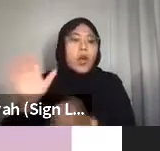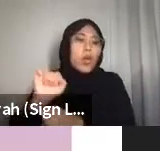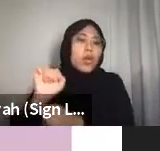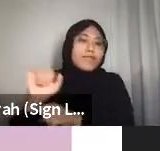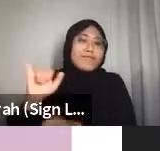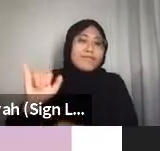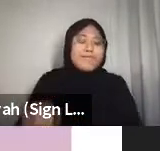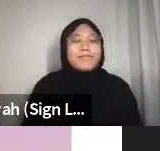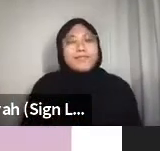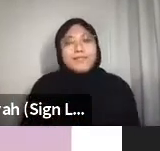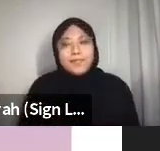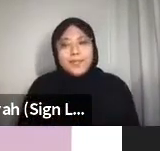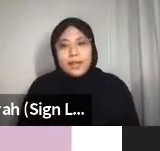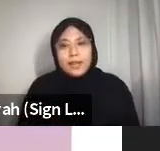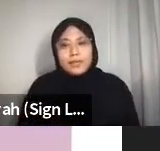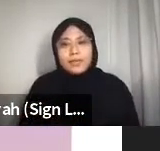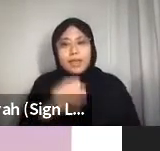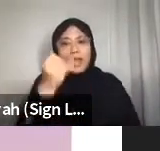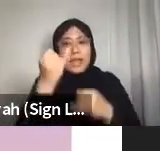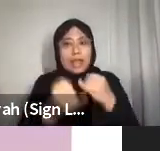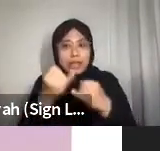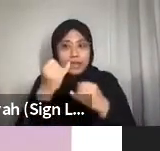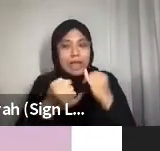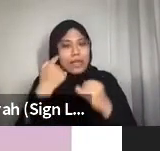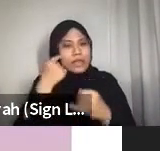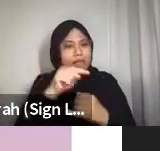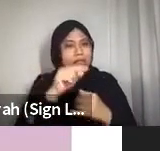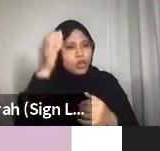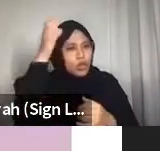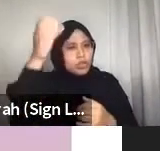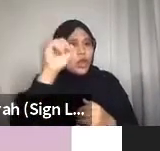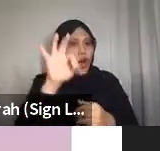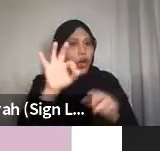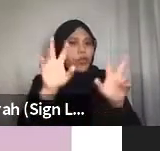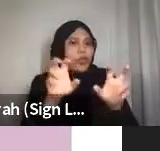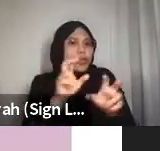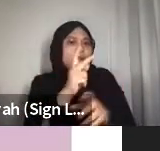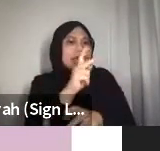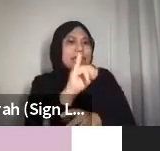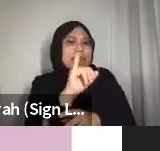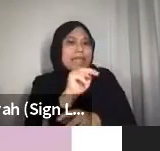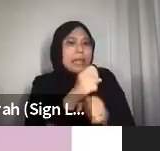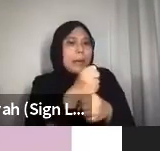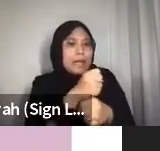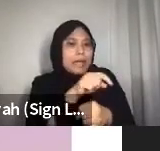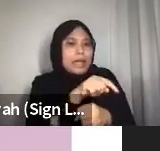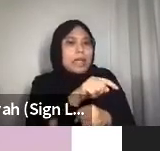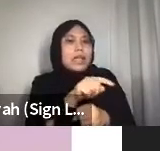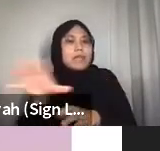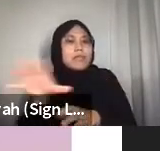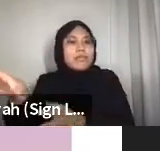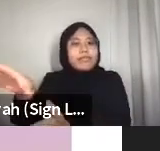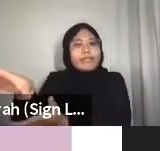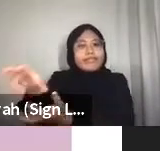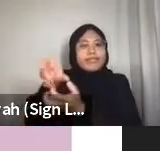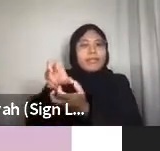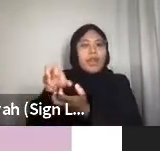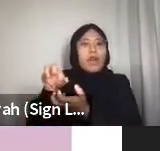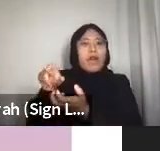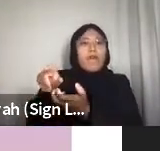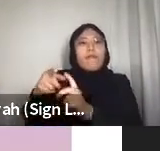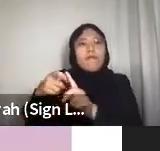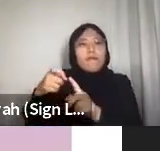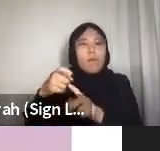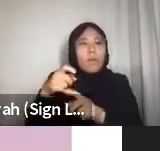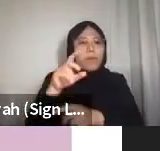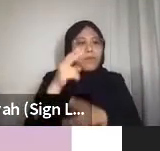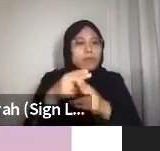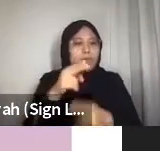This concept of kin-making as person making is taken from Donna Haraway’s book, Making Kin: Staying With The Trouble.